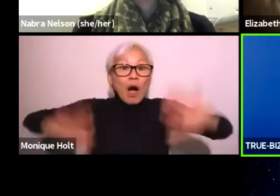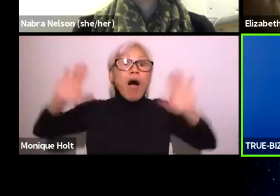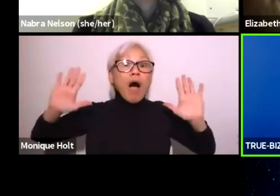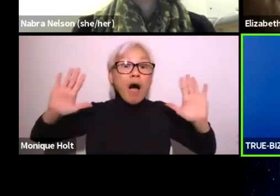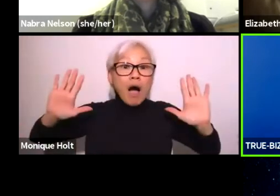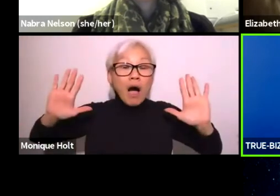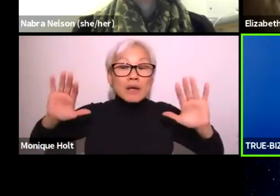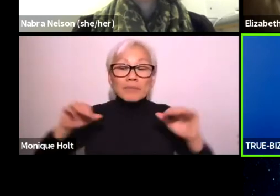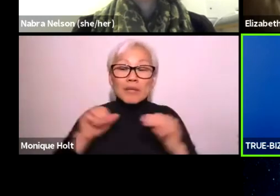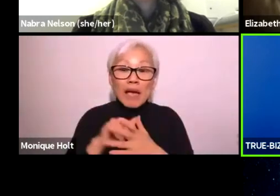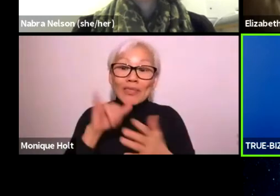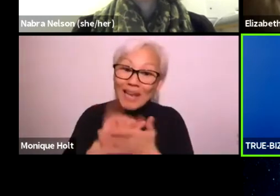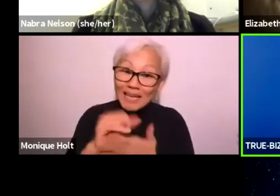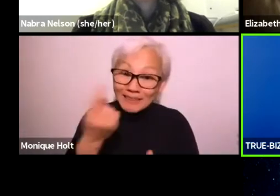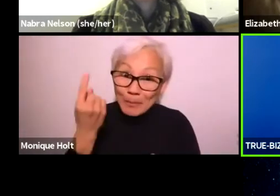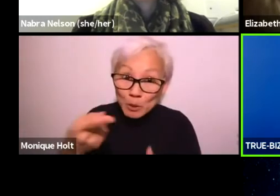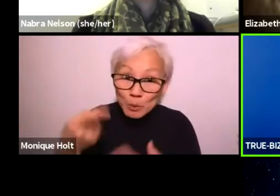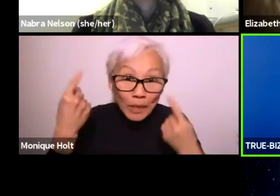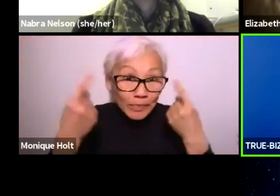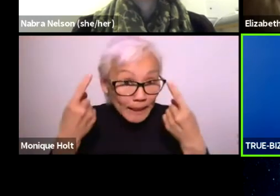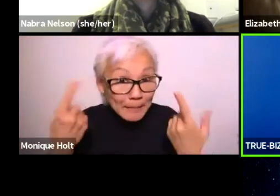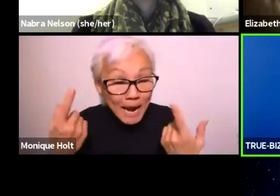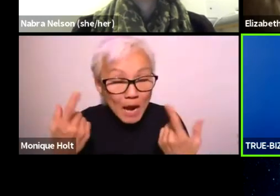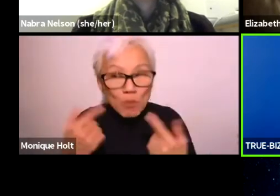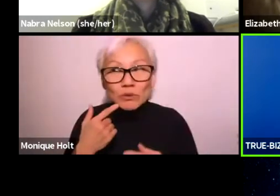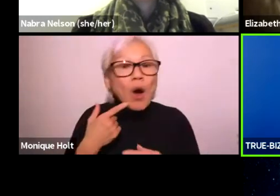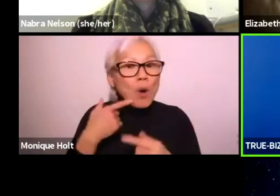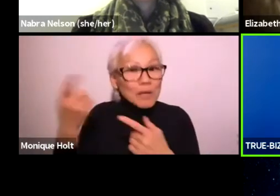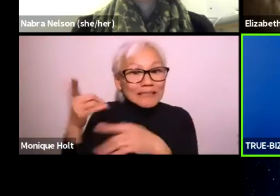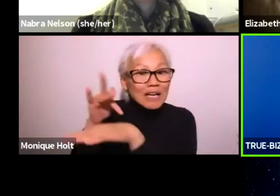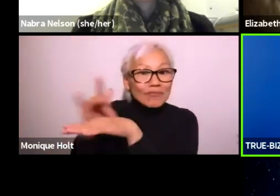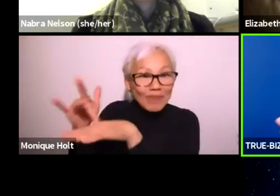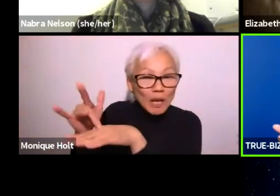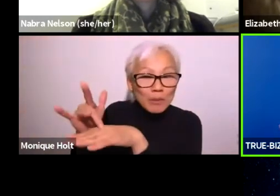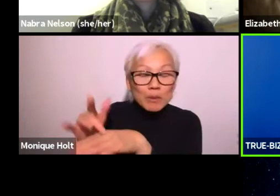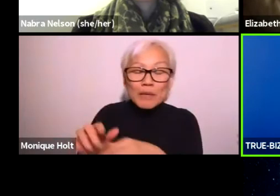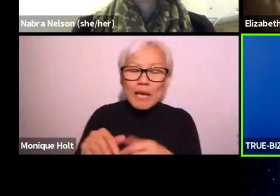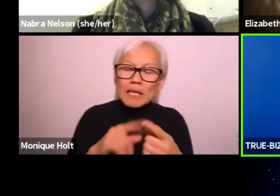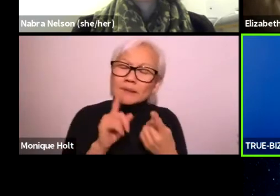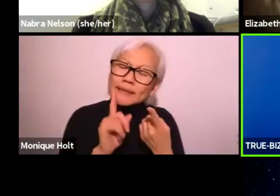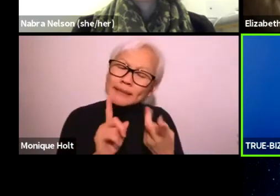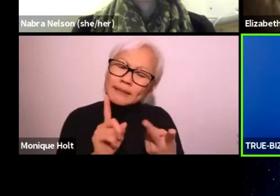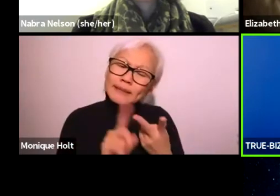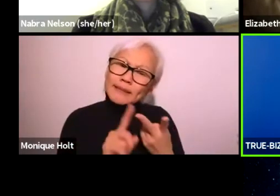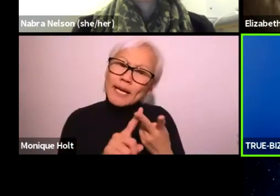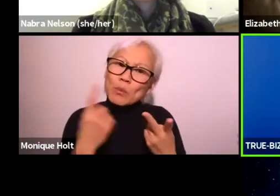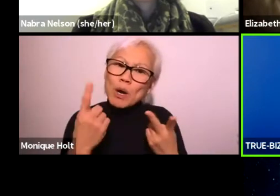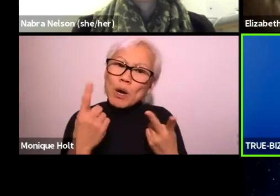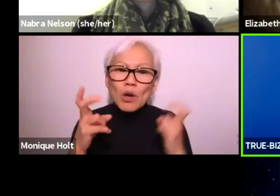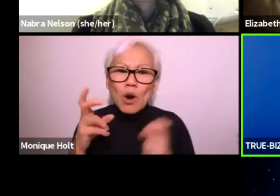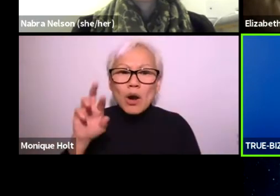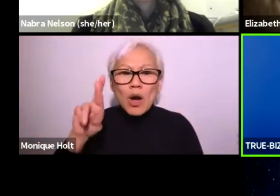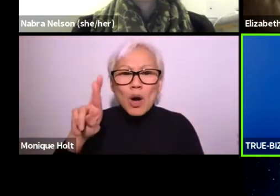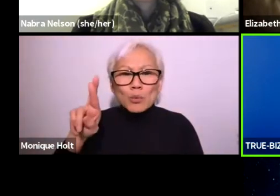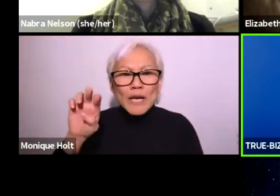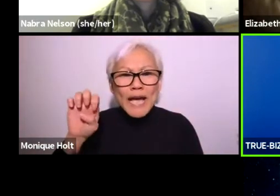but obviously it has to be turned on, right? So they turned it on and I was like, okay, something to think about. I mean, it's available.